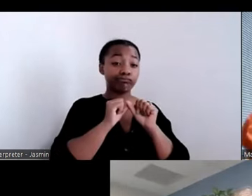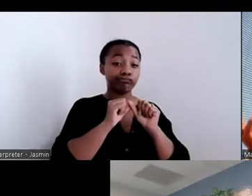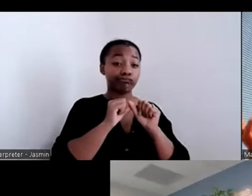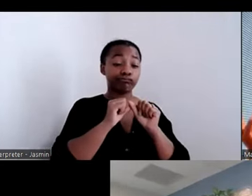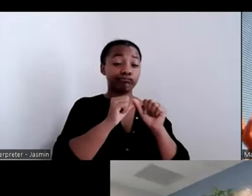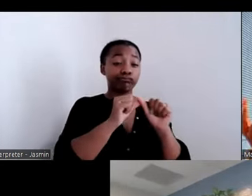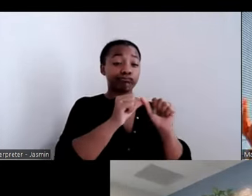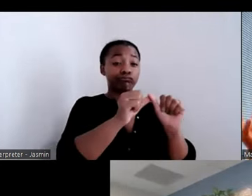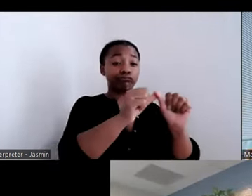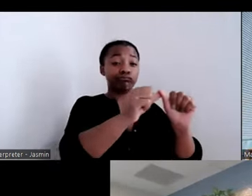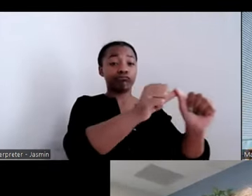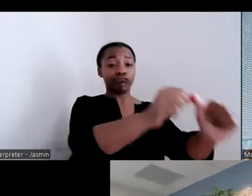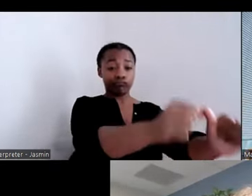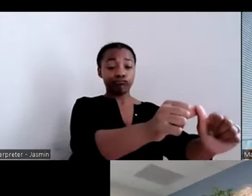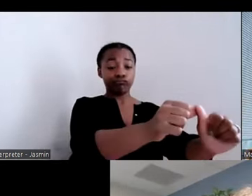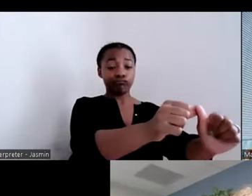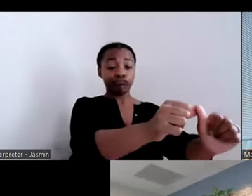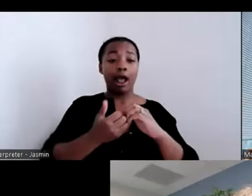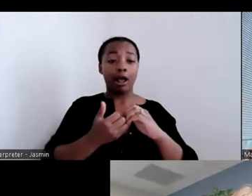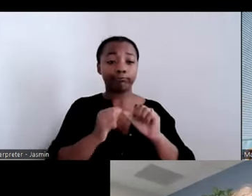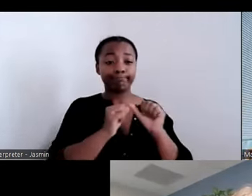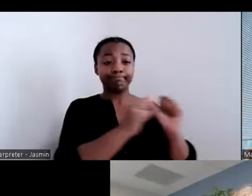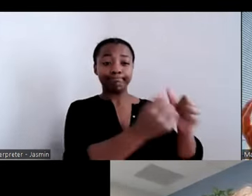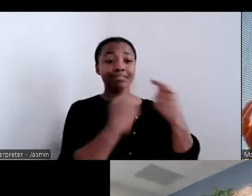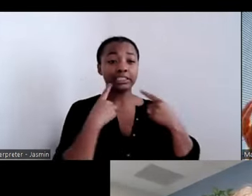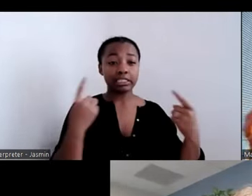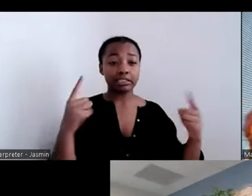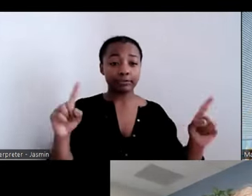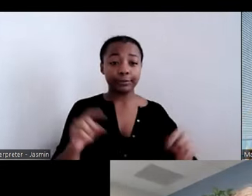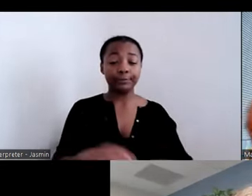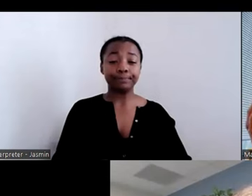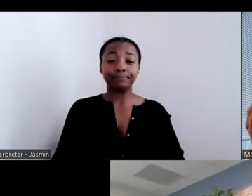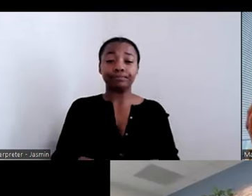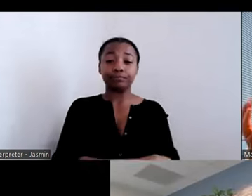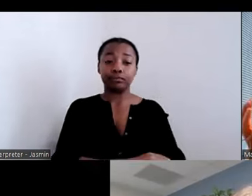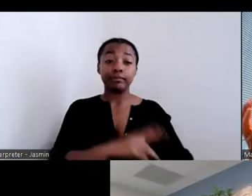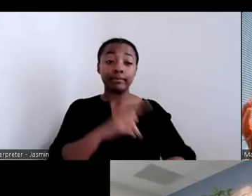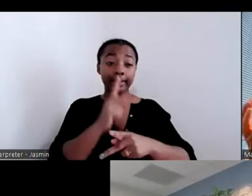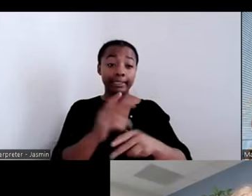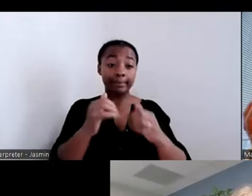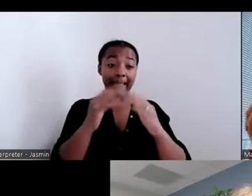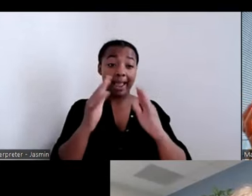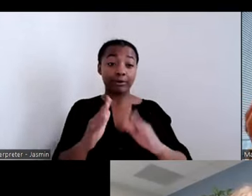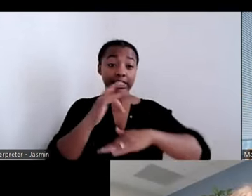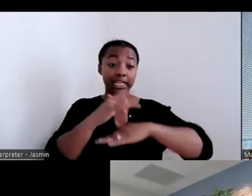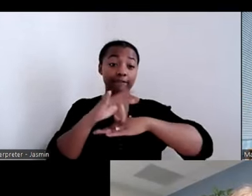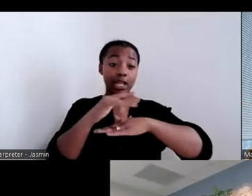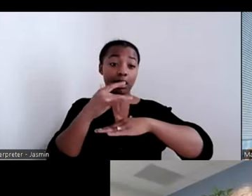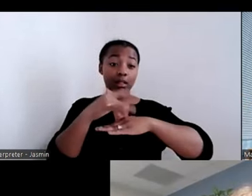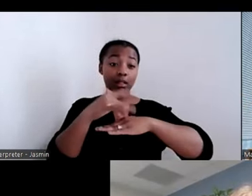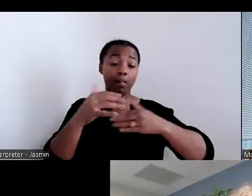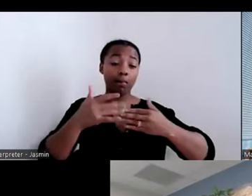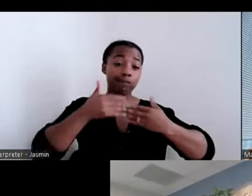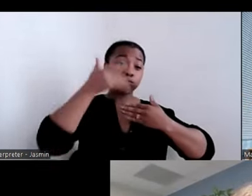talking about will be available long after the settlement agreement is over and the